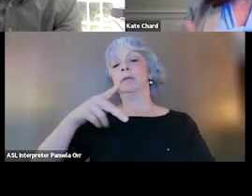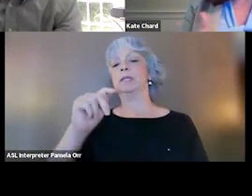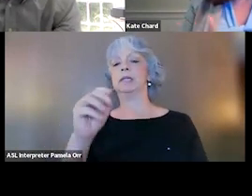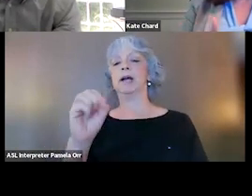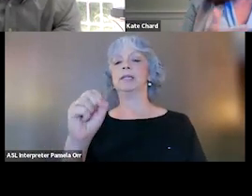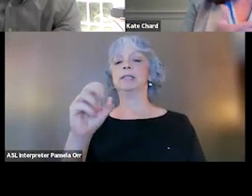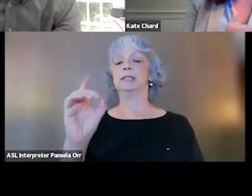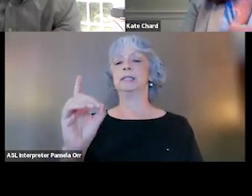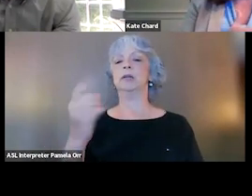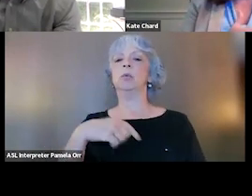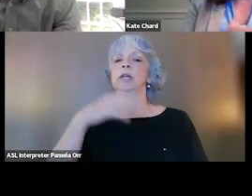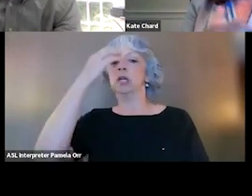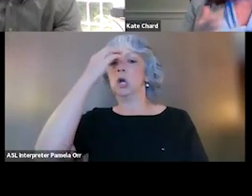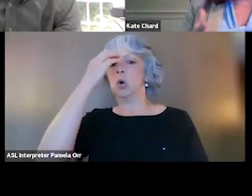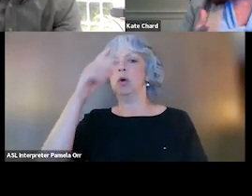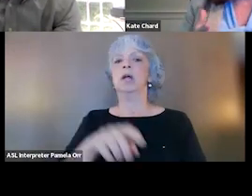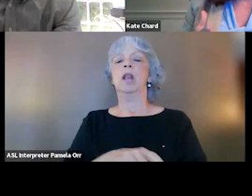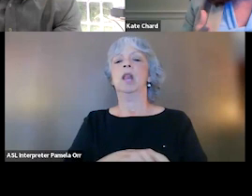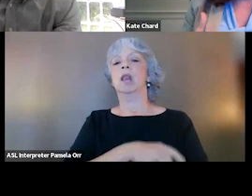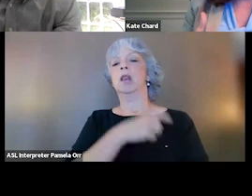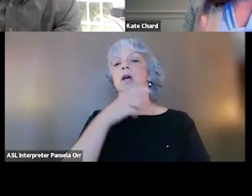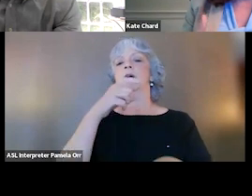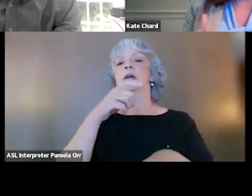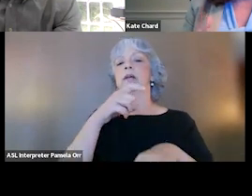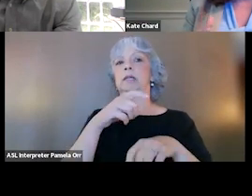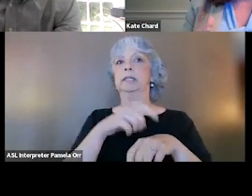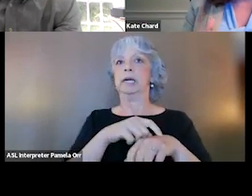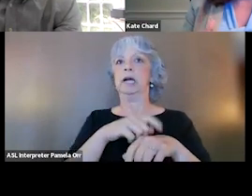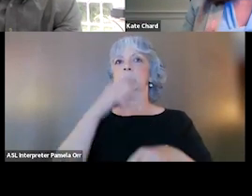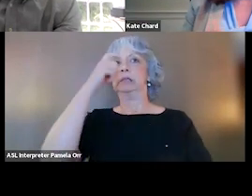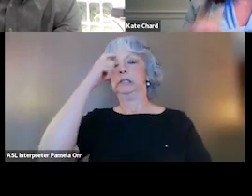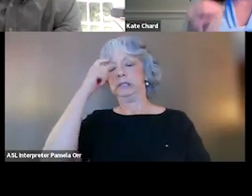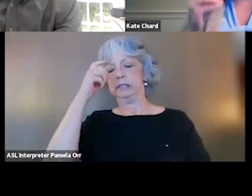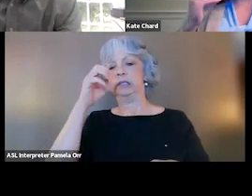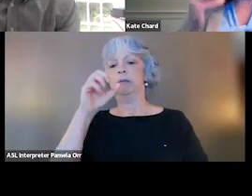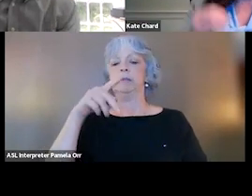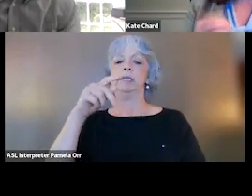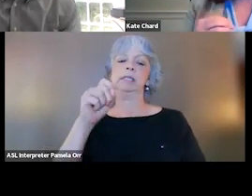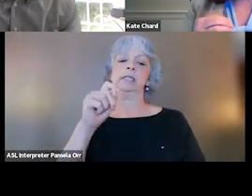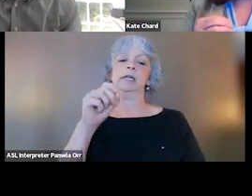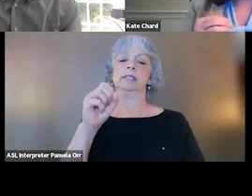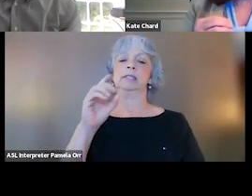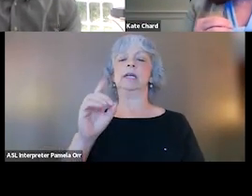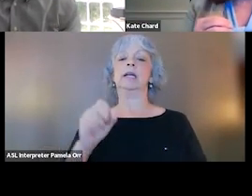we know that the longstanding impacts of having post-traumatic stress disorder can dramatically impact health,